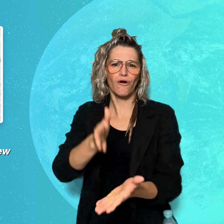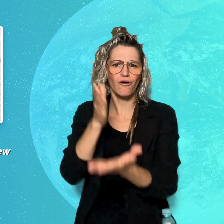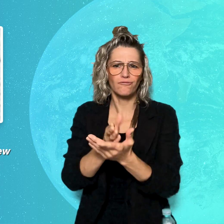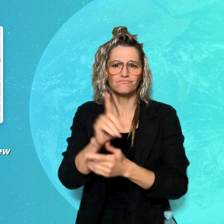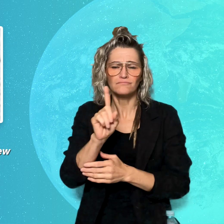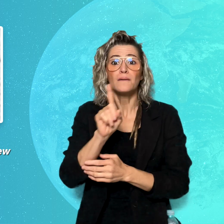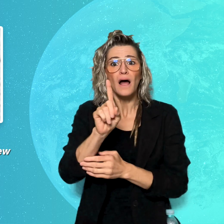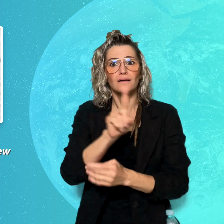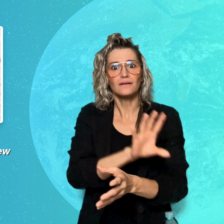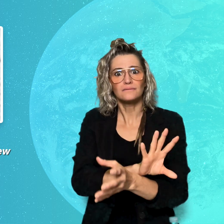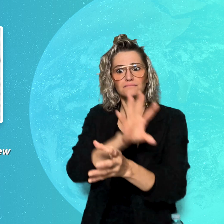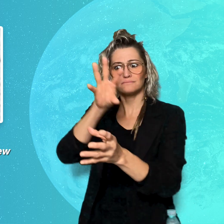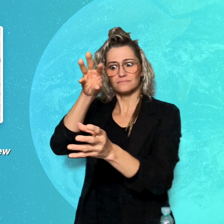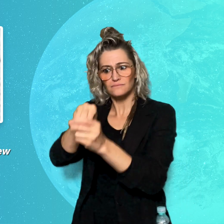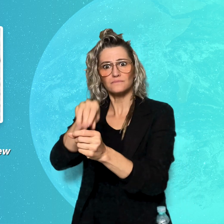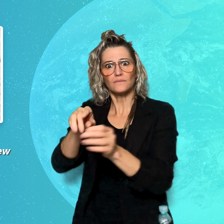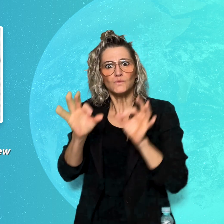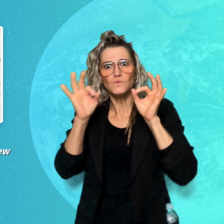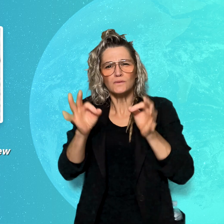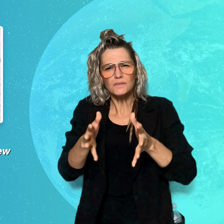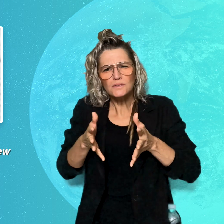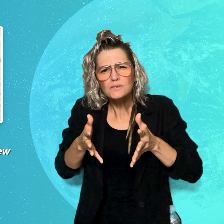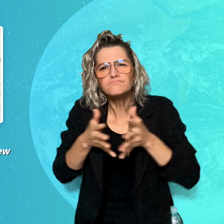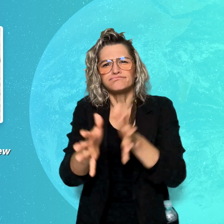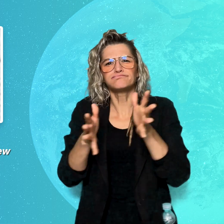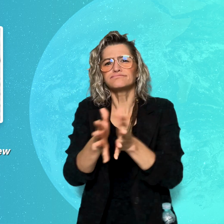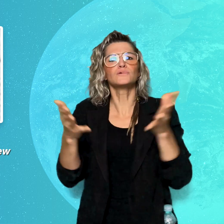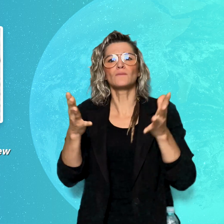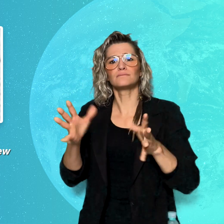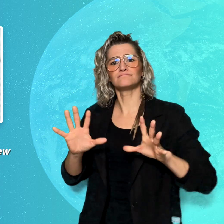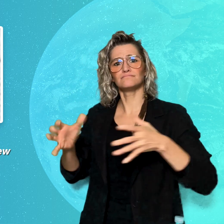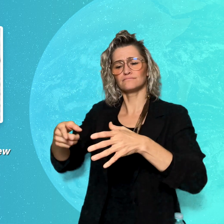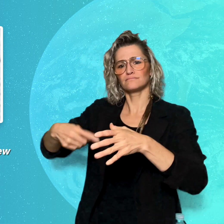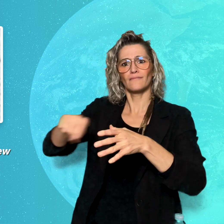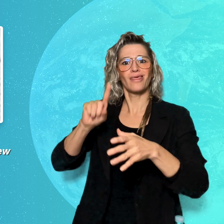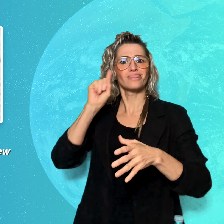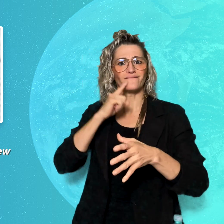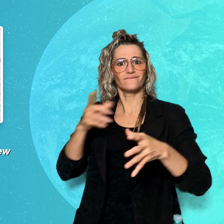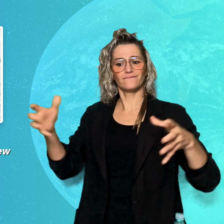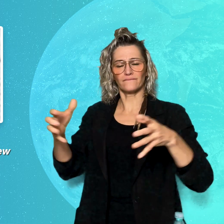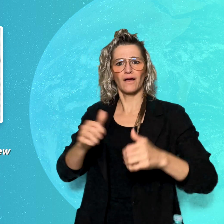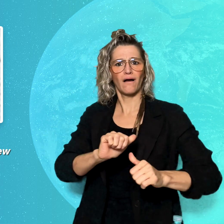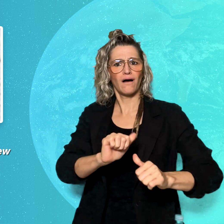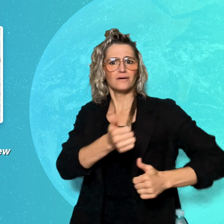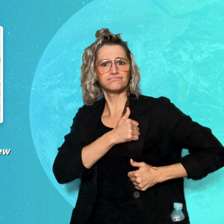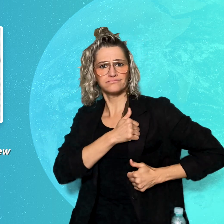of stormtroopers and the rise of the Nazi-controlled social